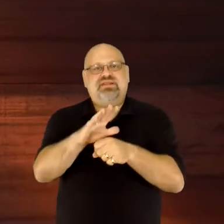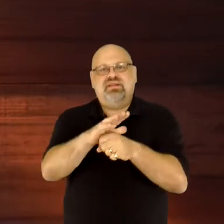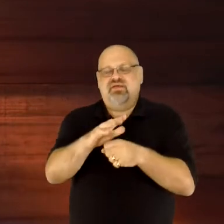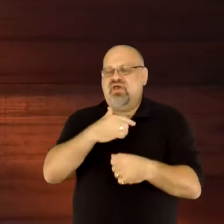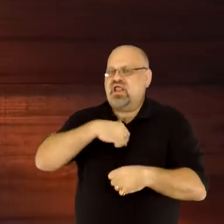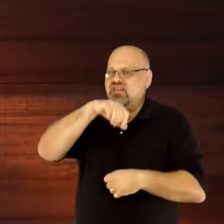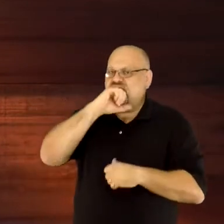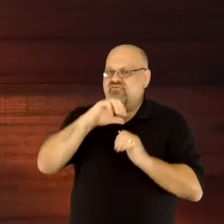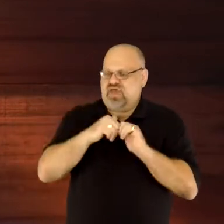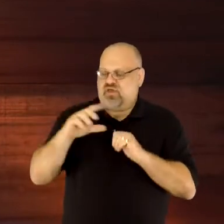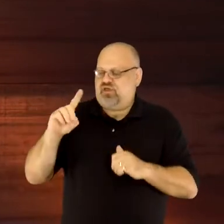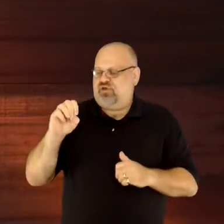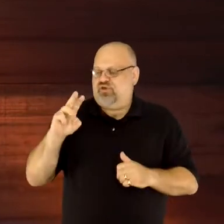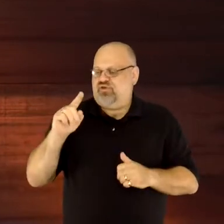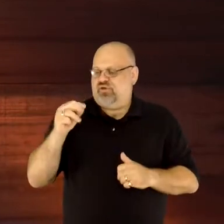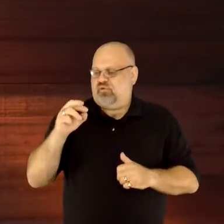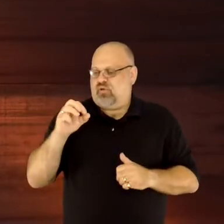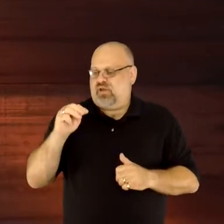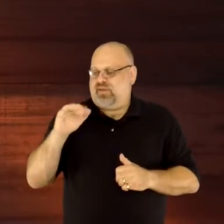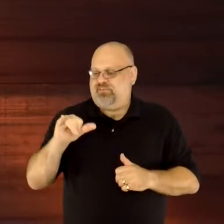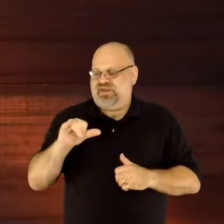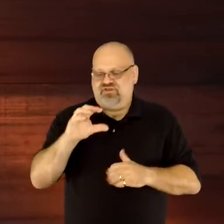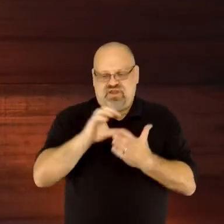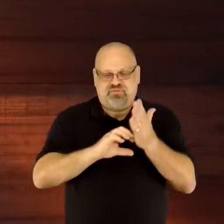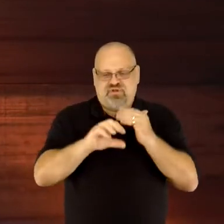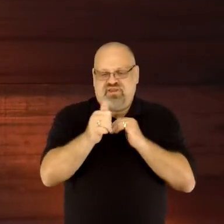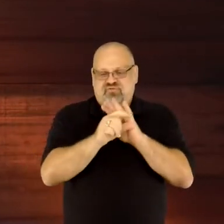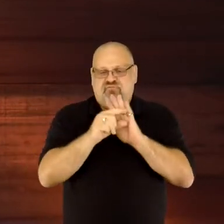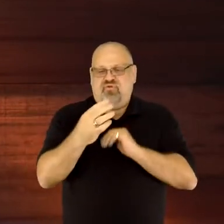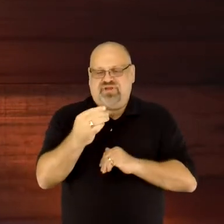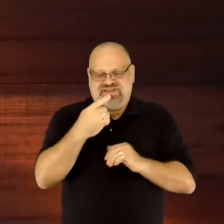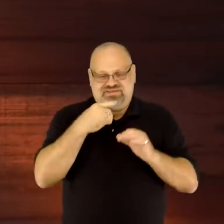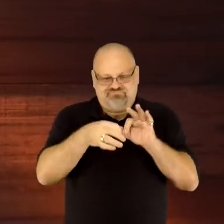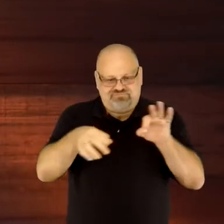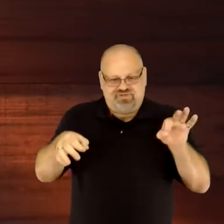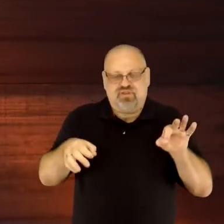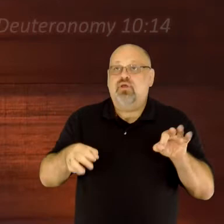I love the way Deuteronomy 10, verse 14, simply states: